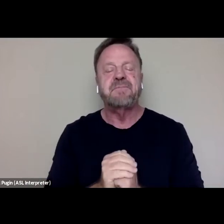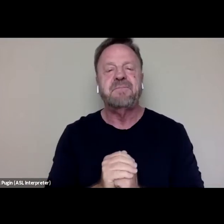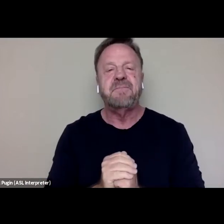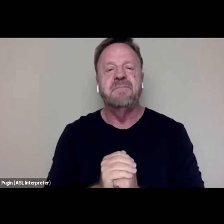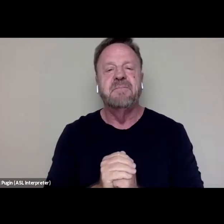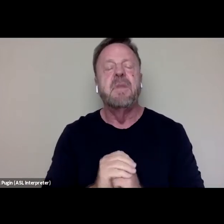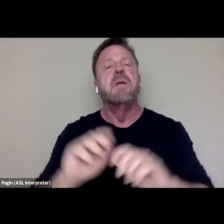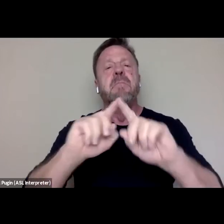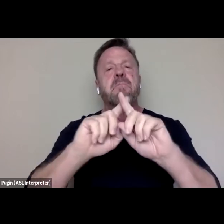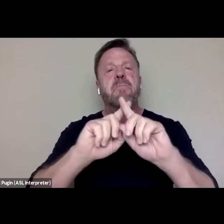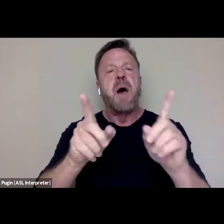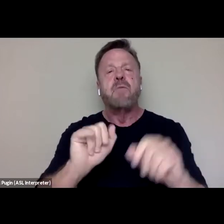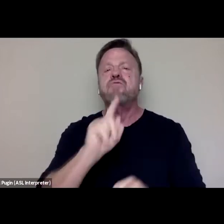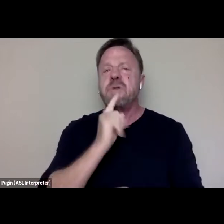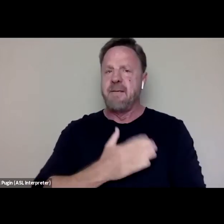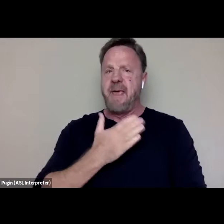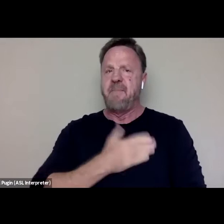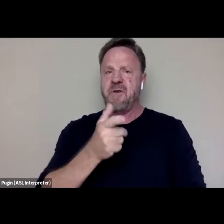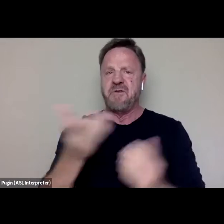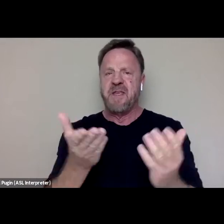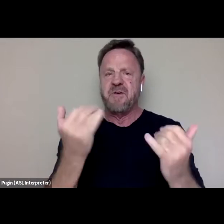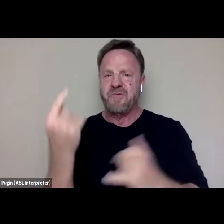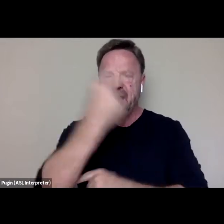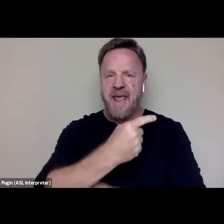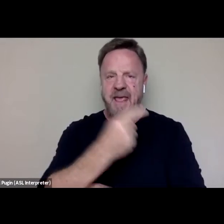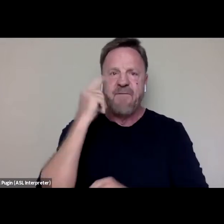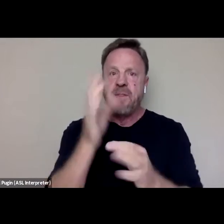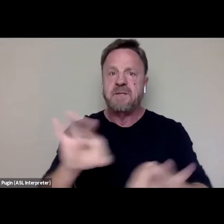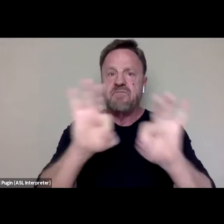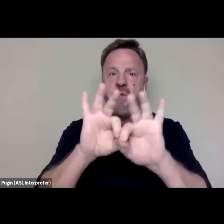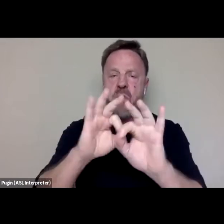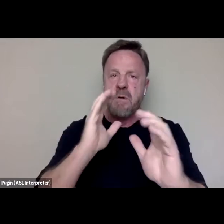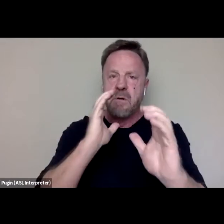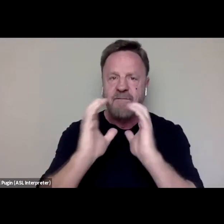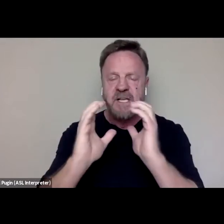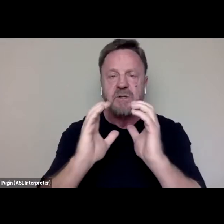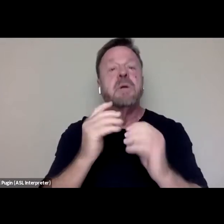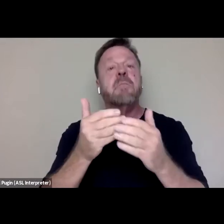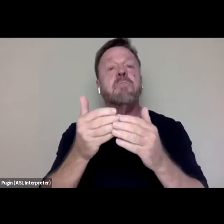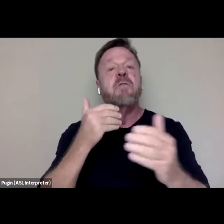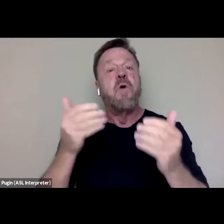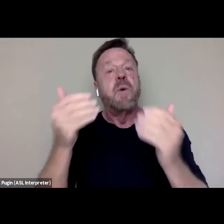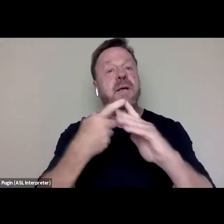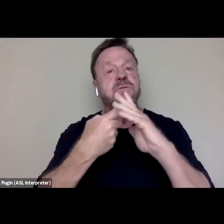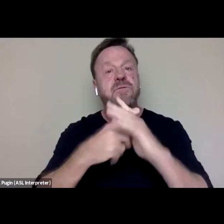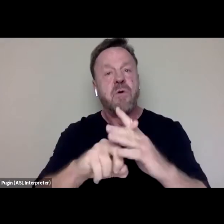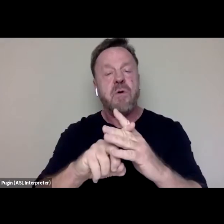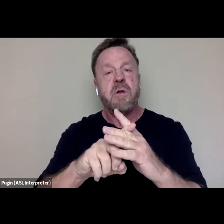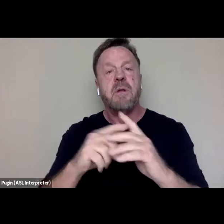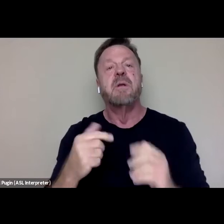But we are really glad to have you all here today for this important conversation. Before we get started, I'd like to thank